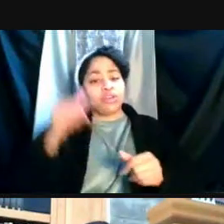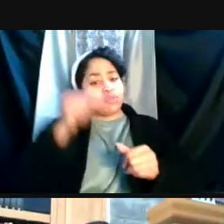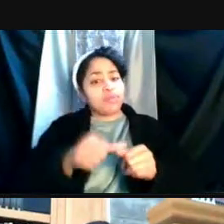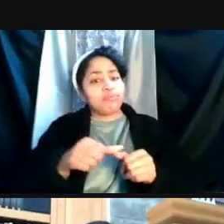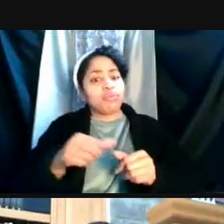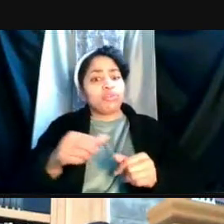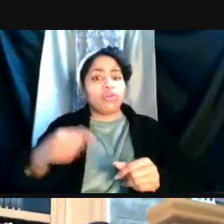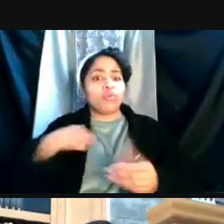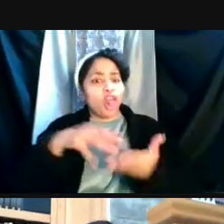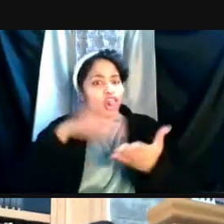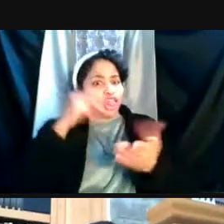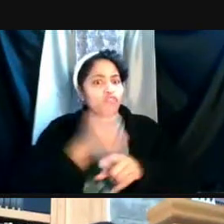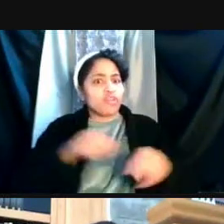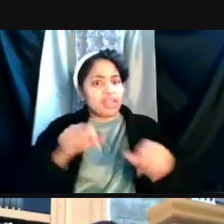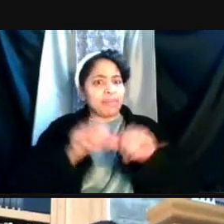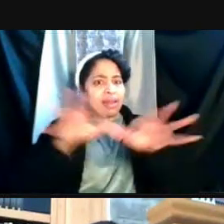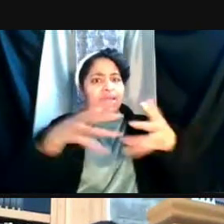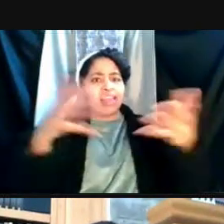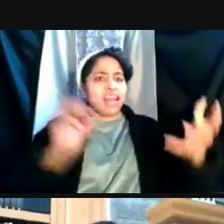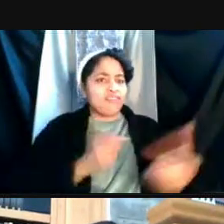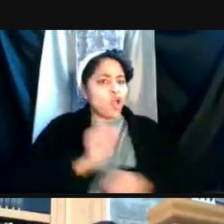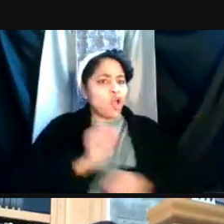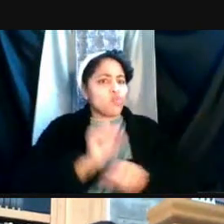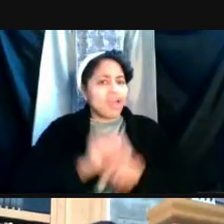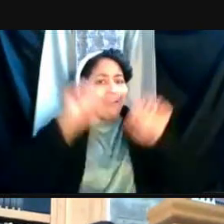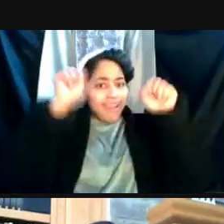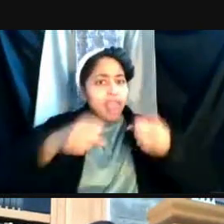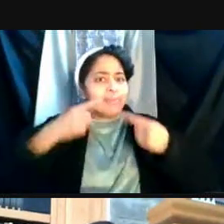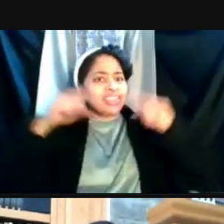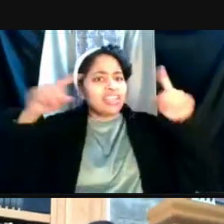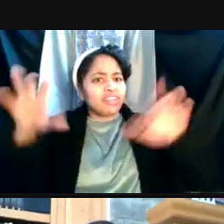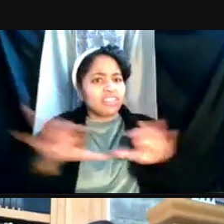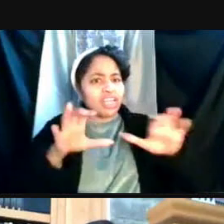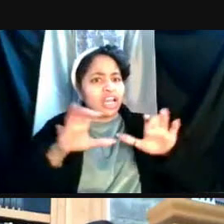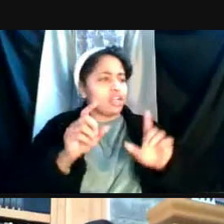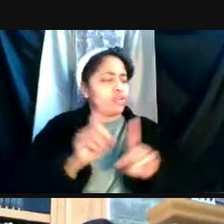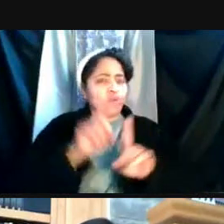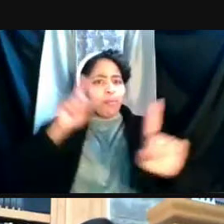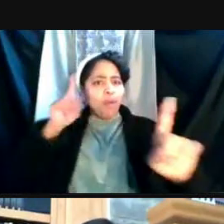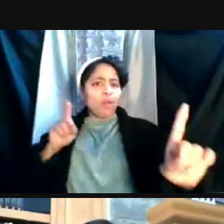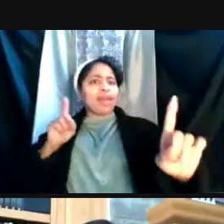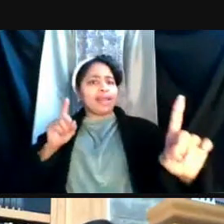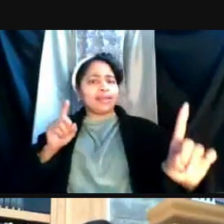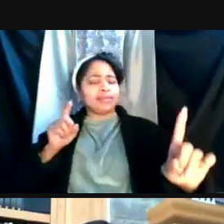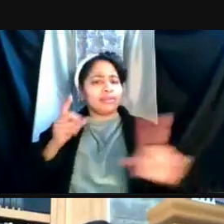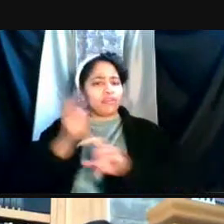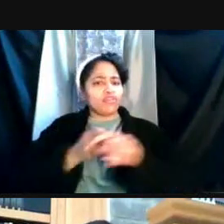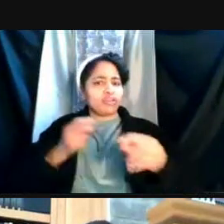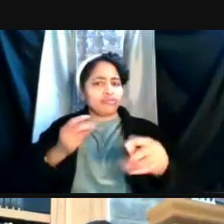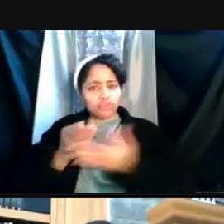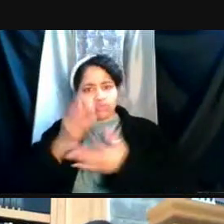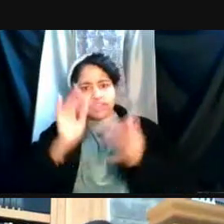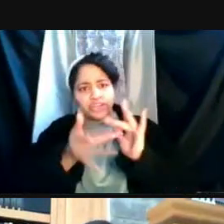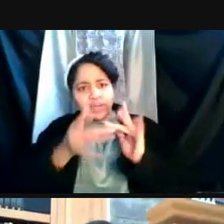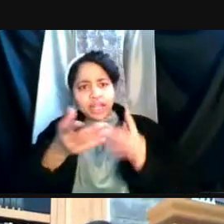that a lot of our work can be successfully done remotely. And many of our staff prefer being remote